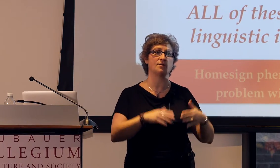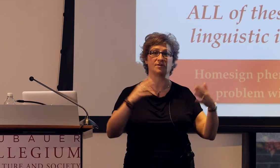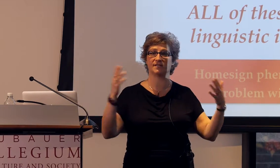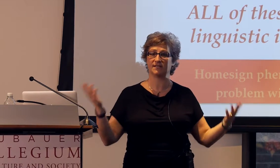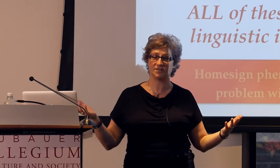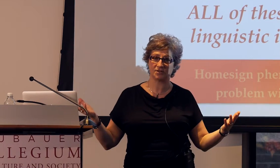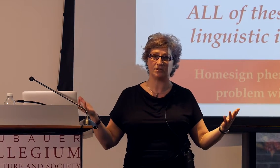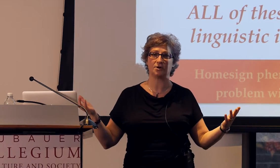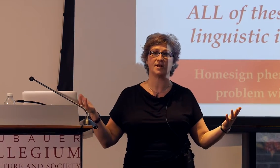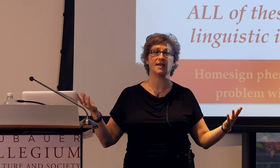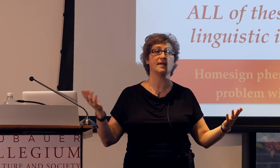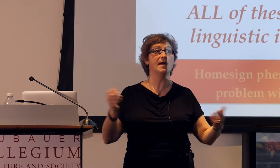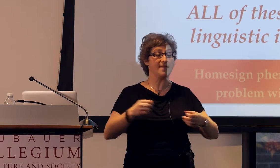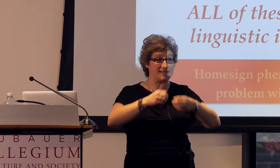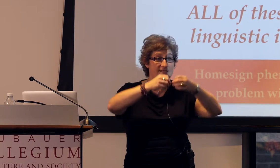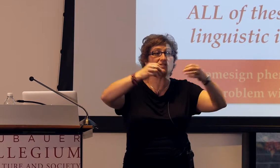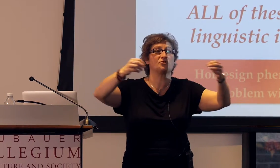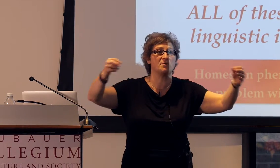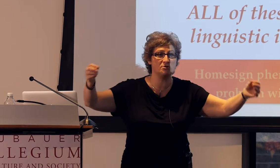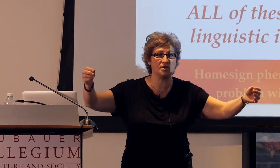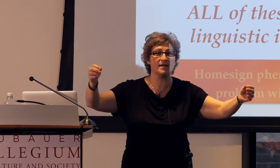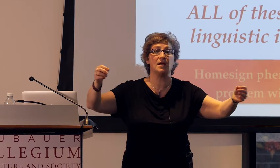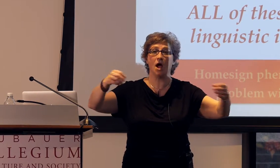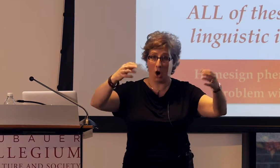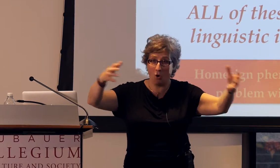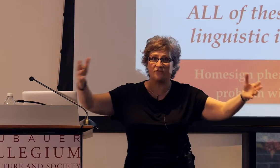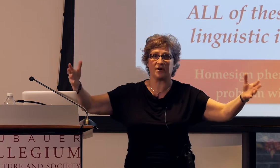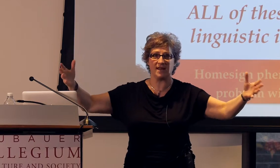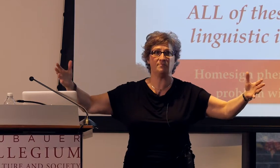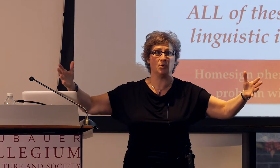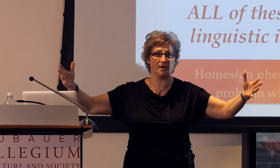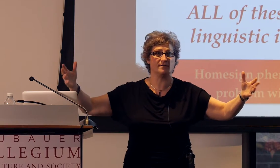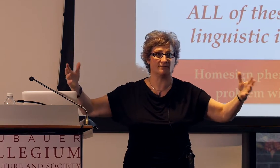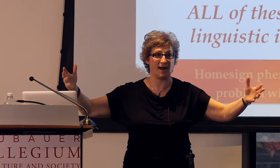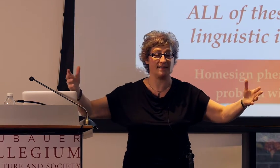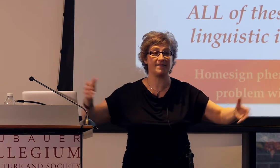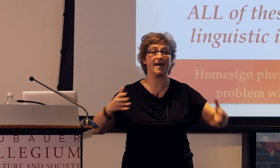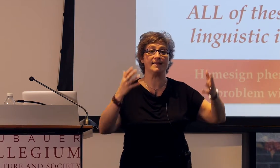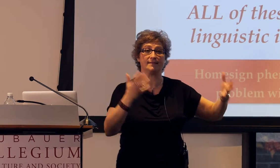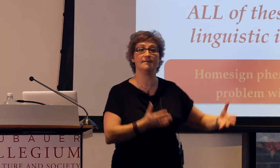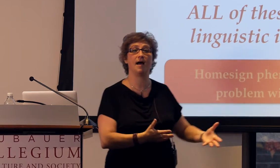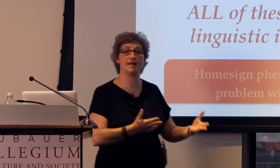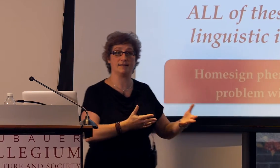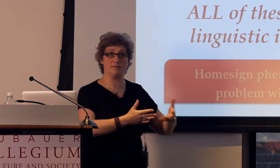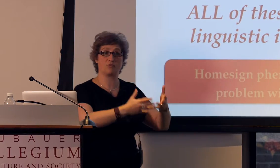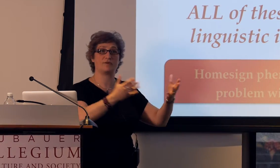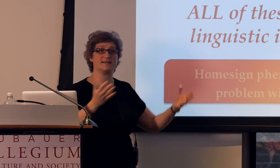or statistical learning, that is distribution over an input, right, that is not present